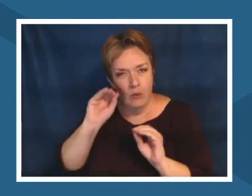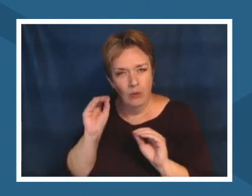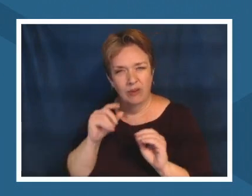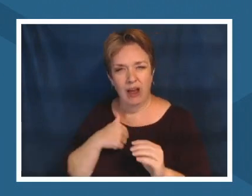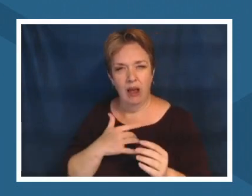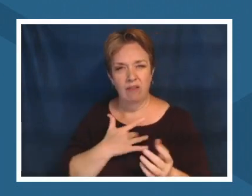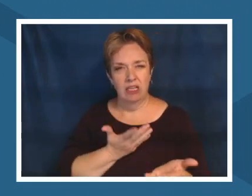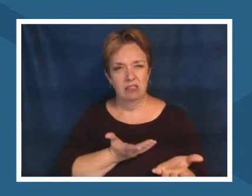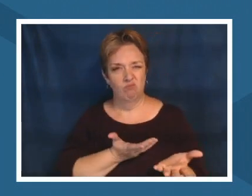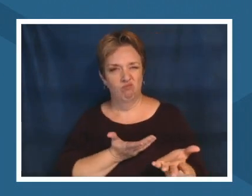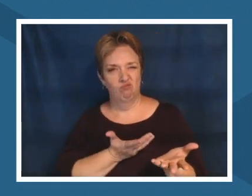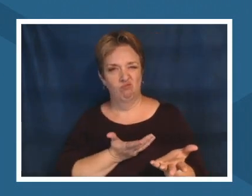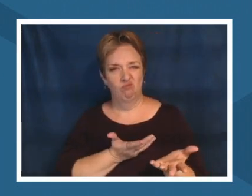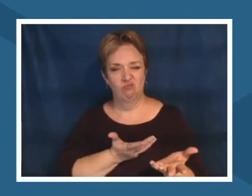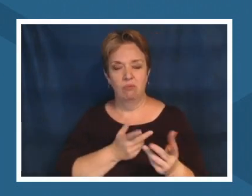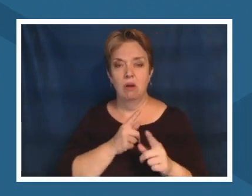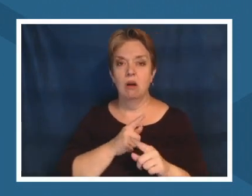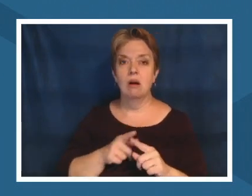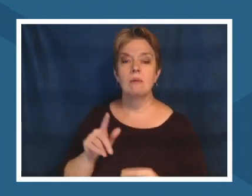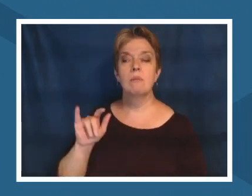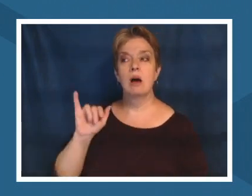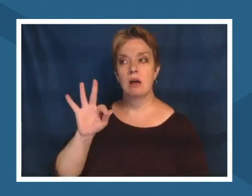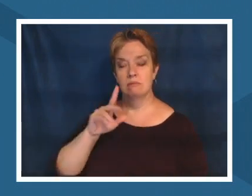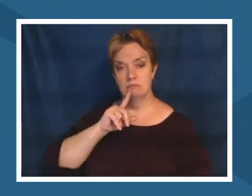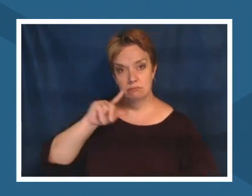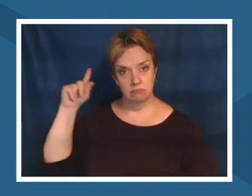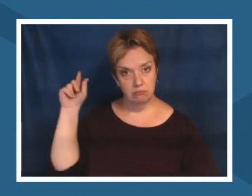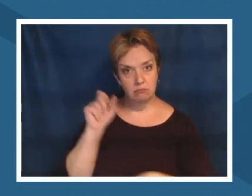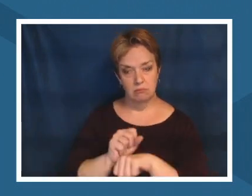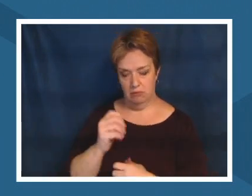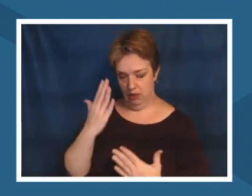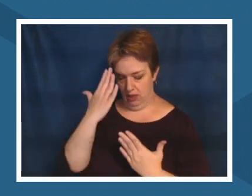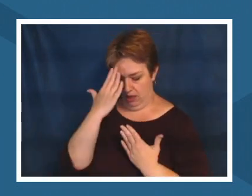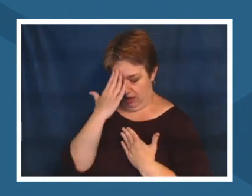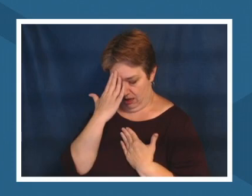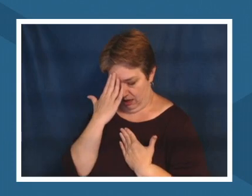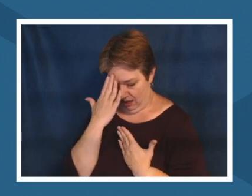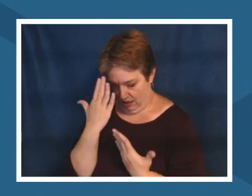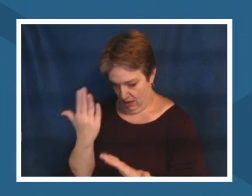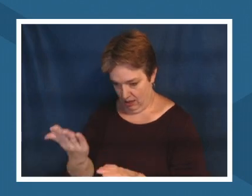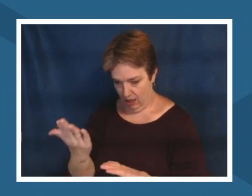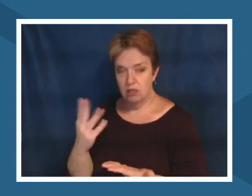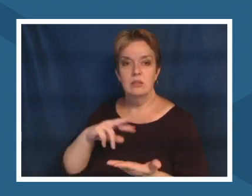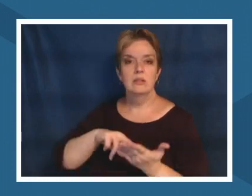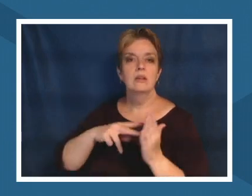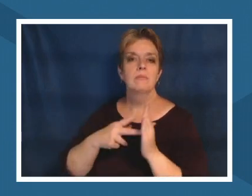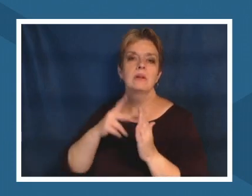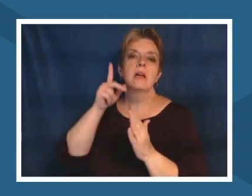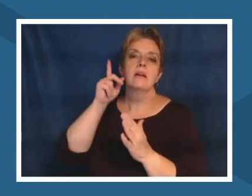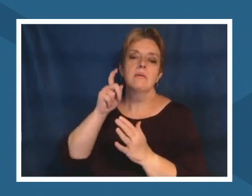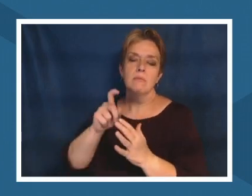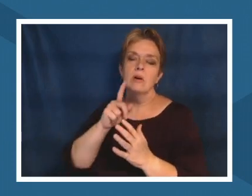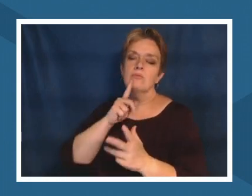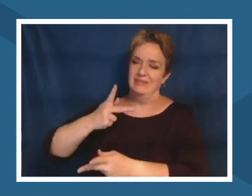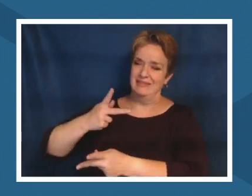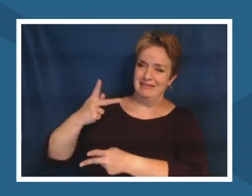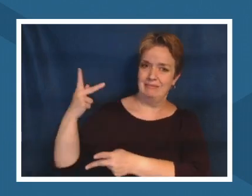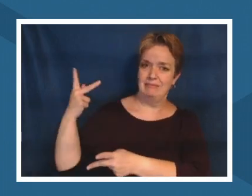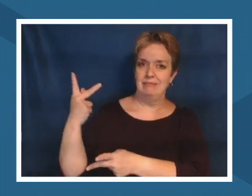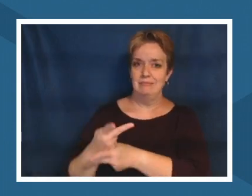acknowledge do land acknowledgements then we really need to be stewards of the land in which we reside on and with